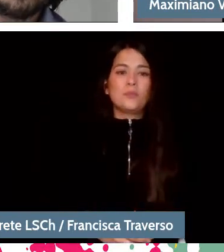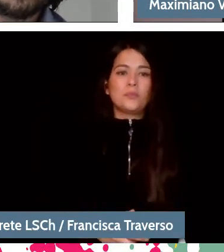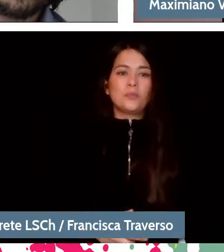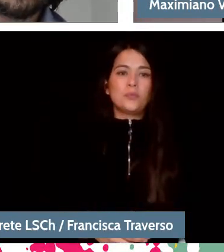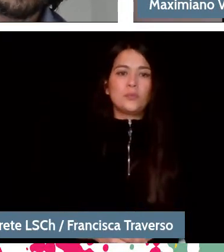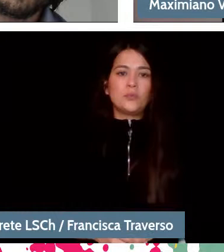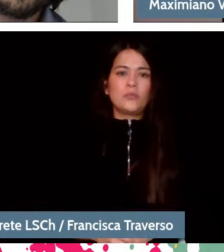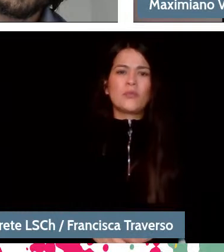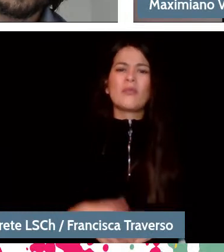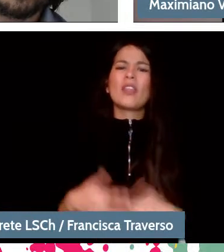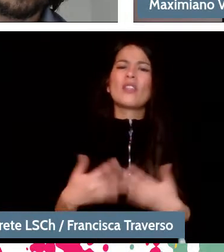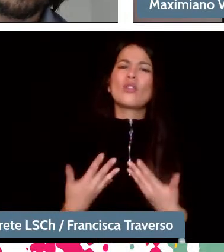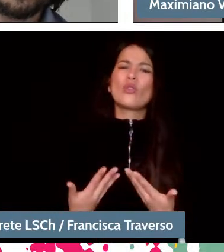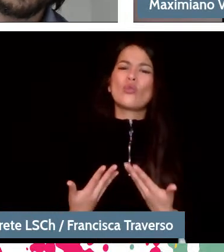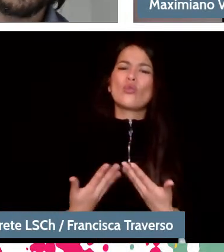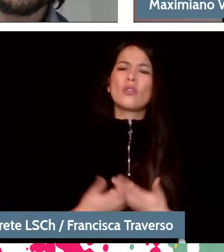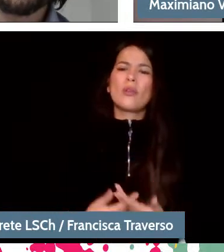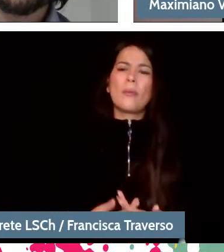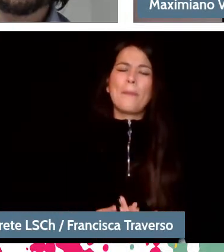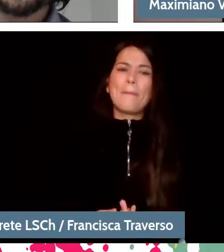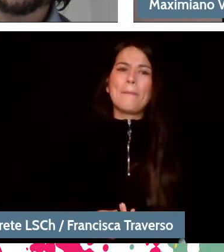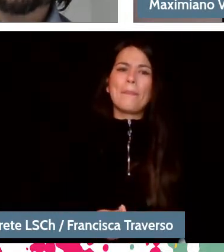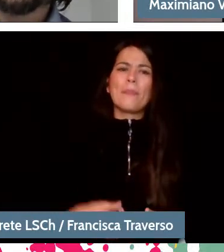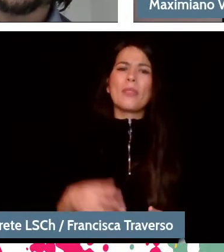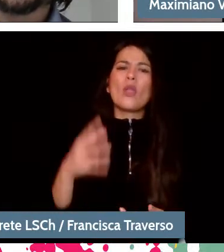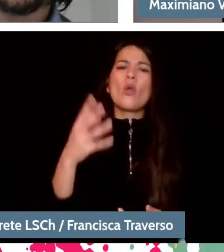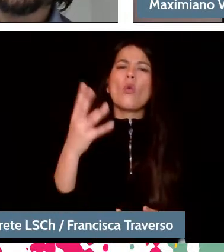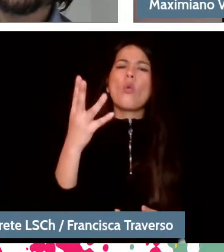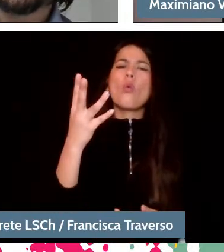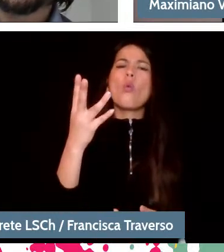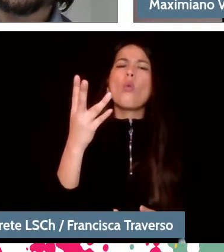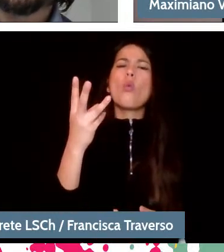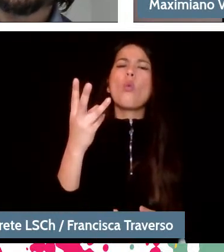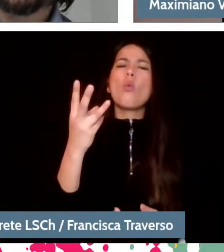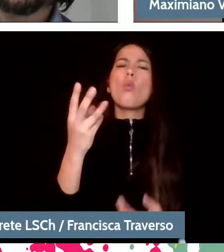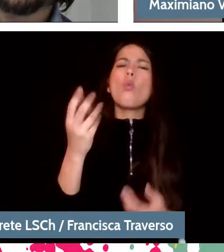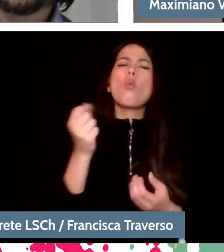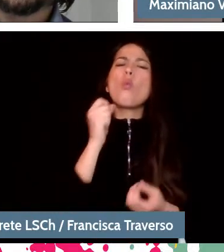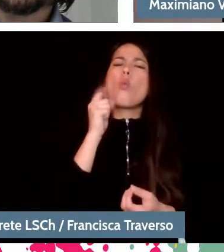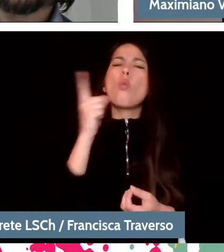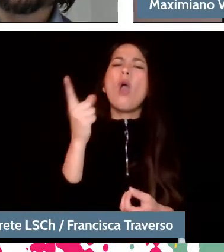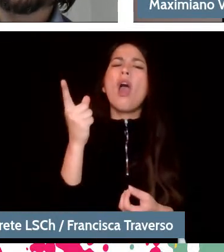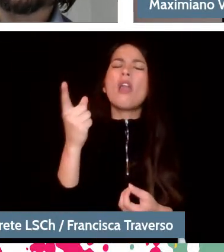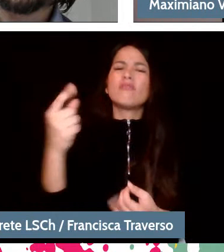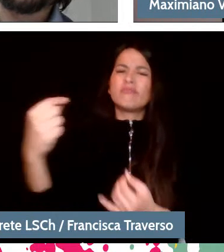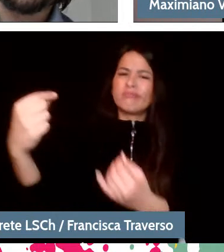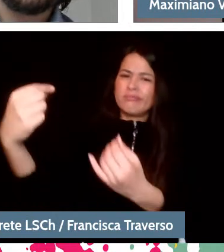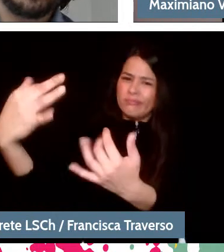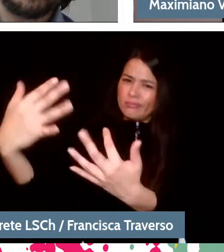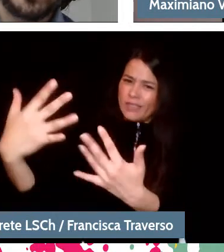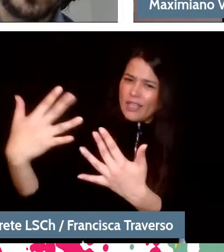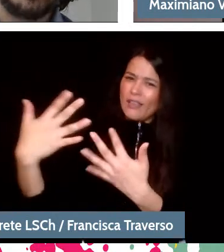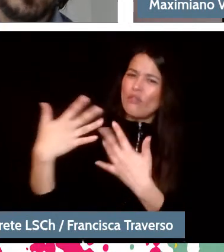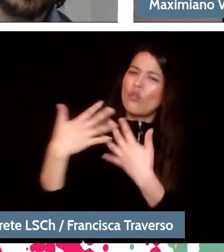And in that sense, how much influence has the early music movement had on you?